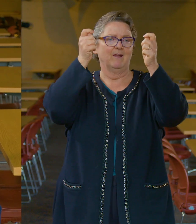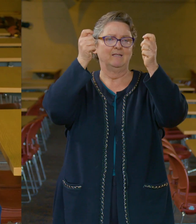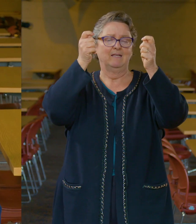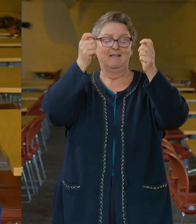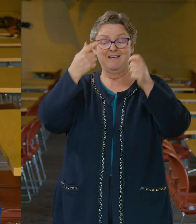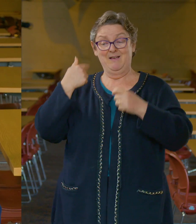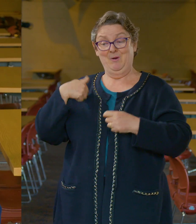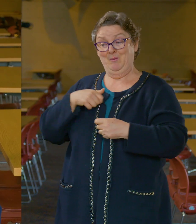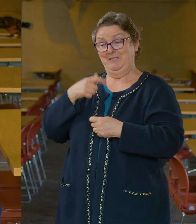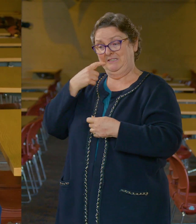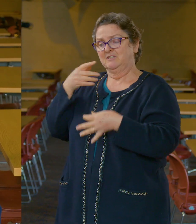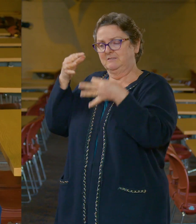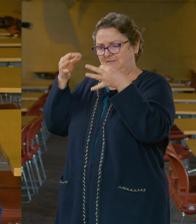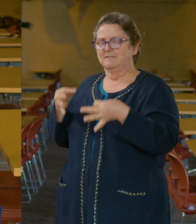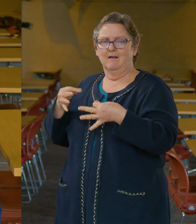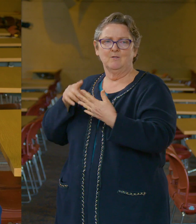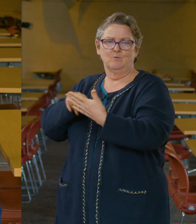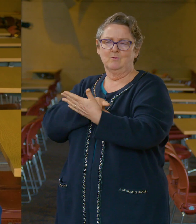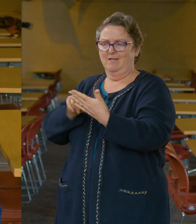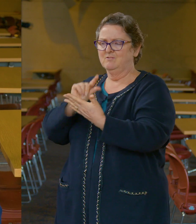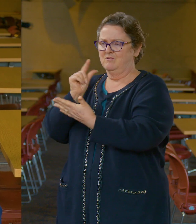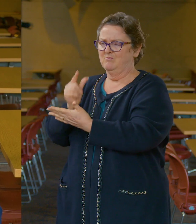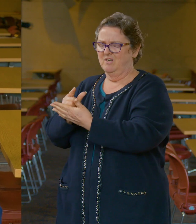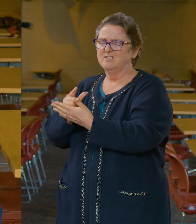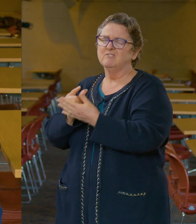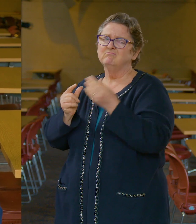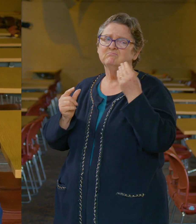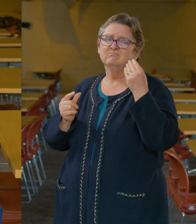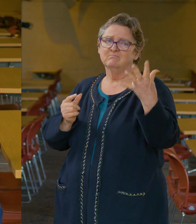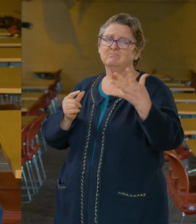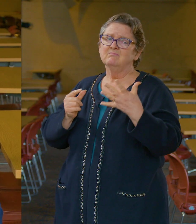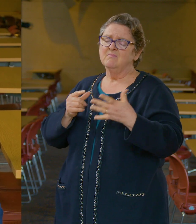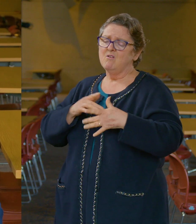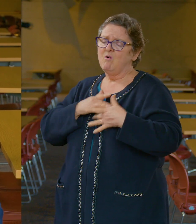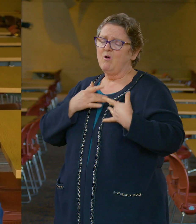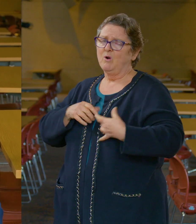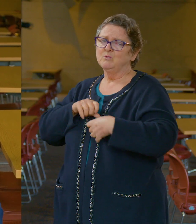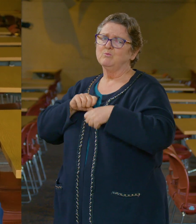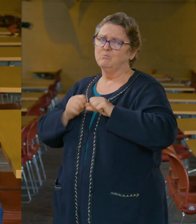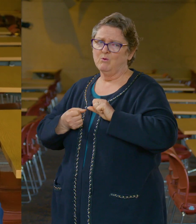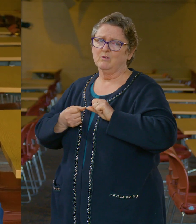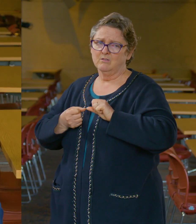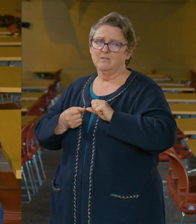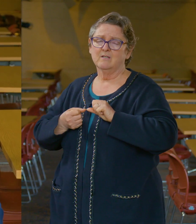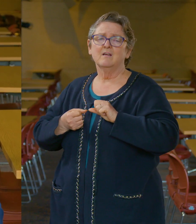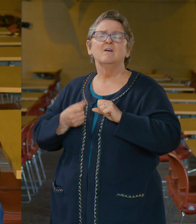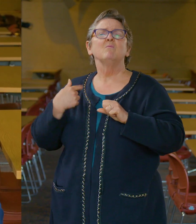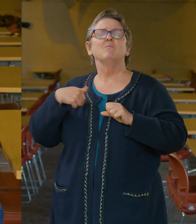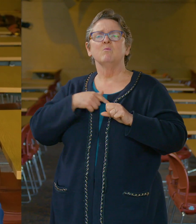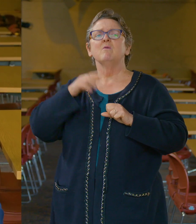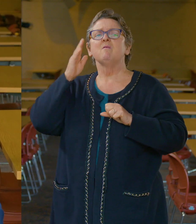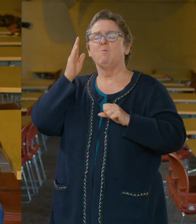It was a heartbreaking decision to cancel it. The university will work hard to find a way